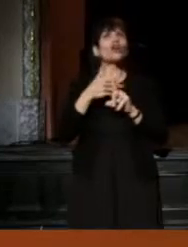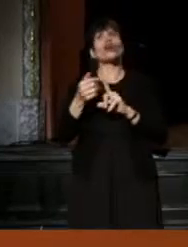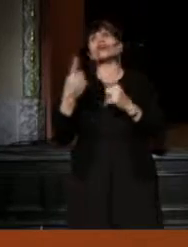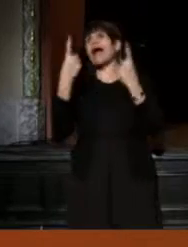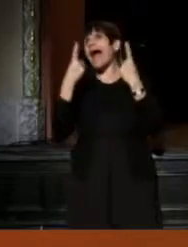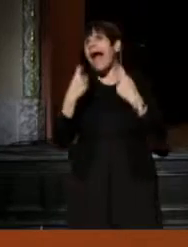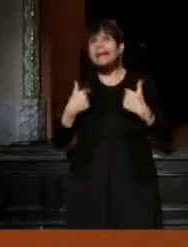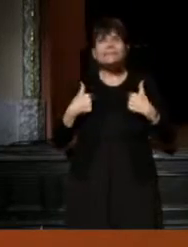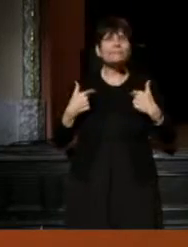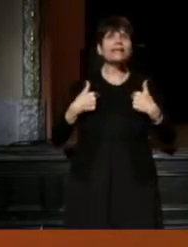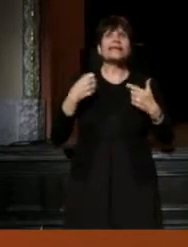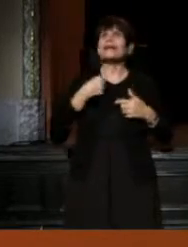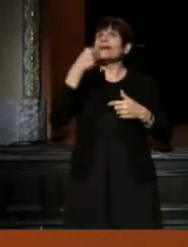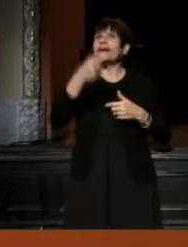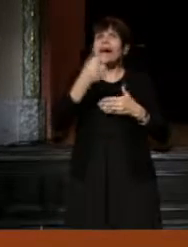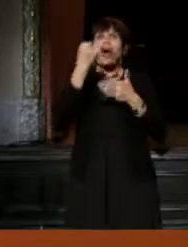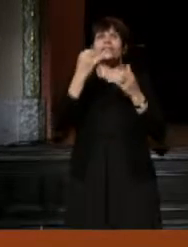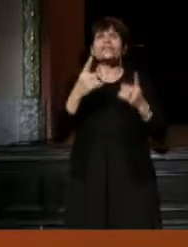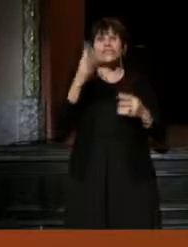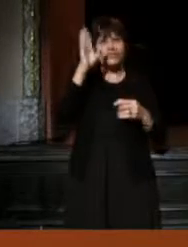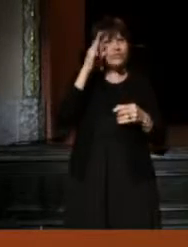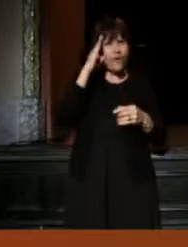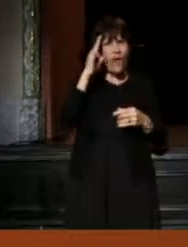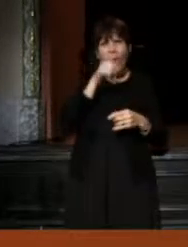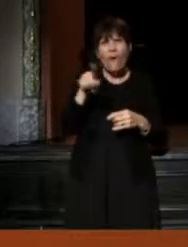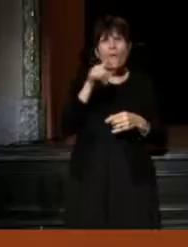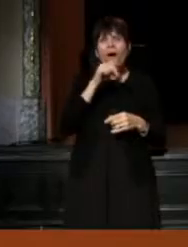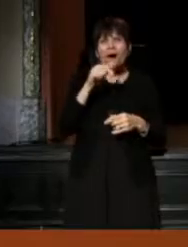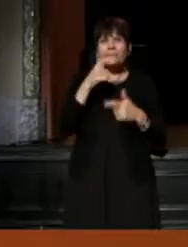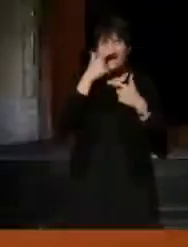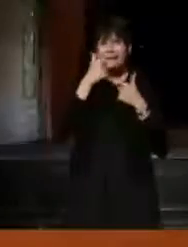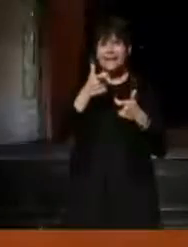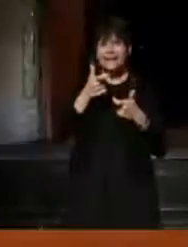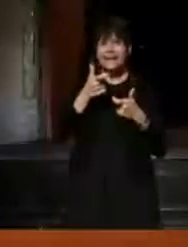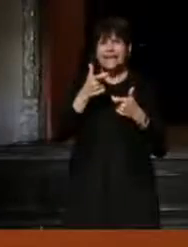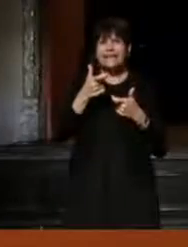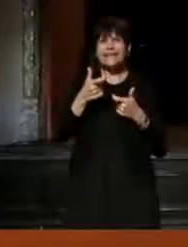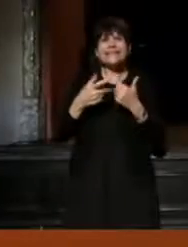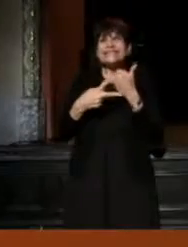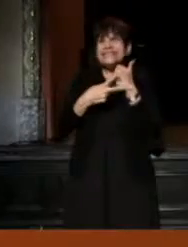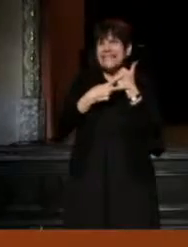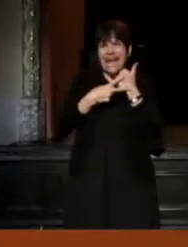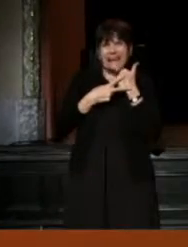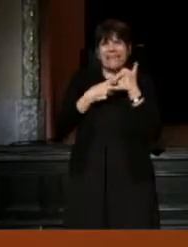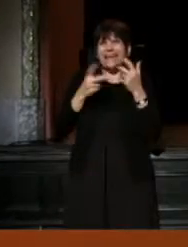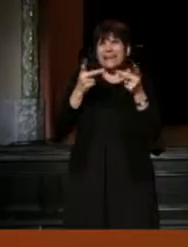but they should know that I wasn't interested in saving a space,